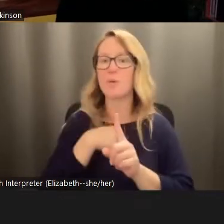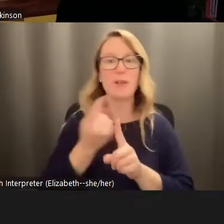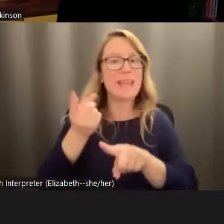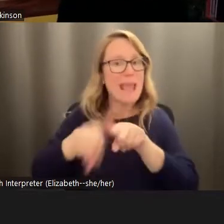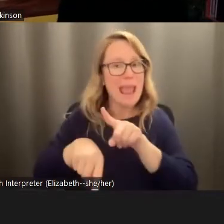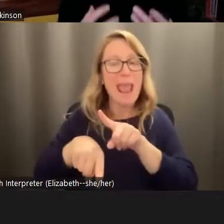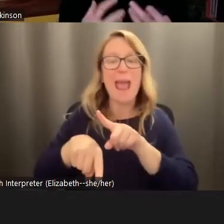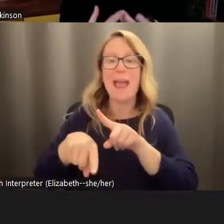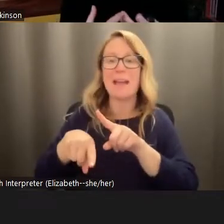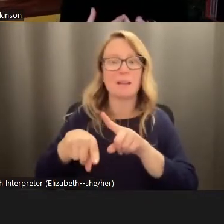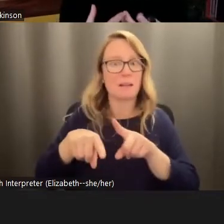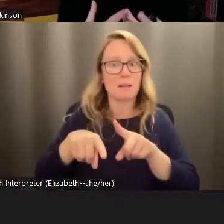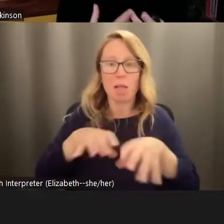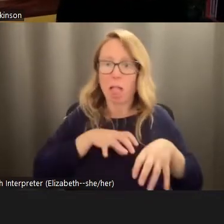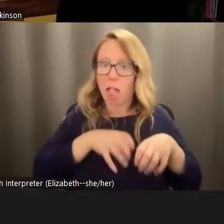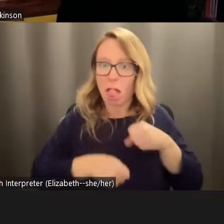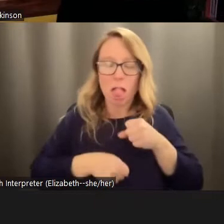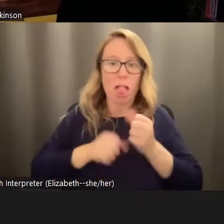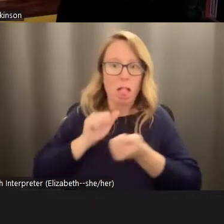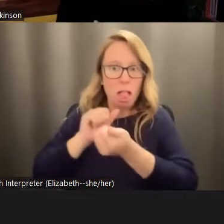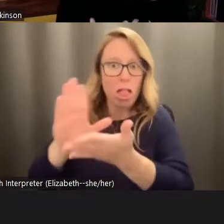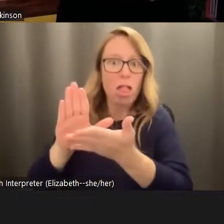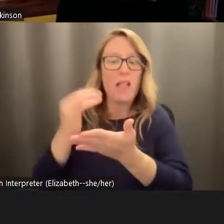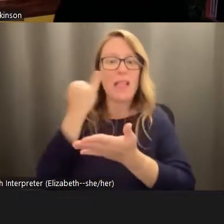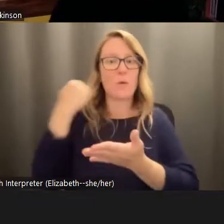despair, if we haven't first done this work of rethinking our